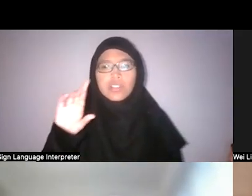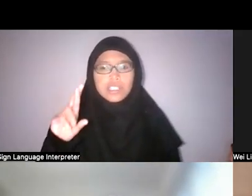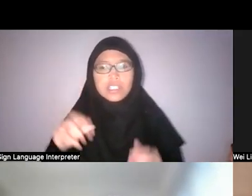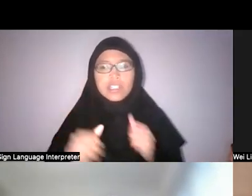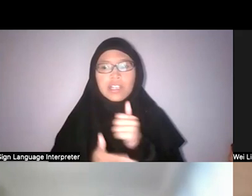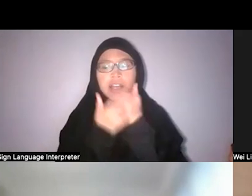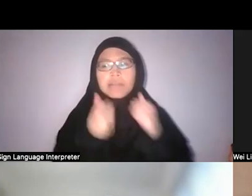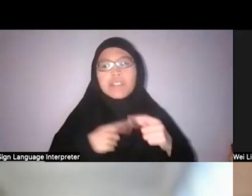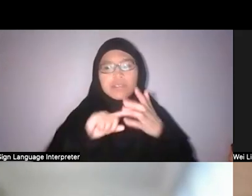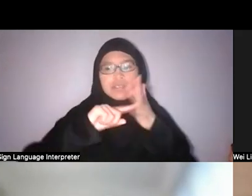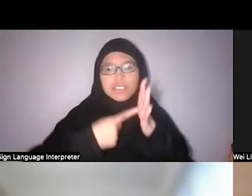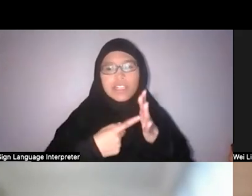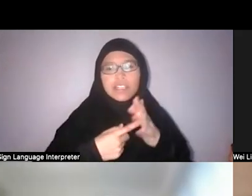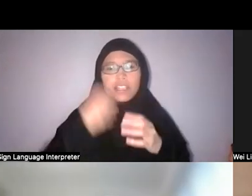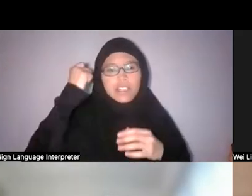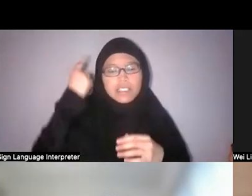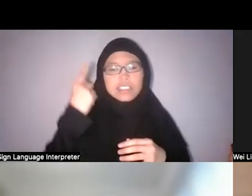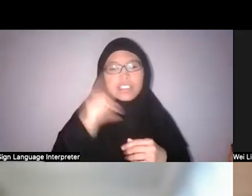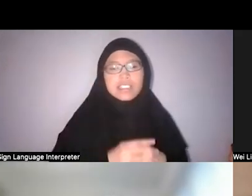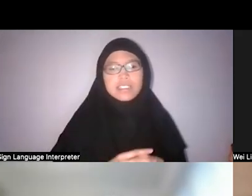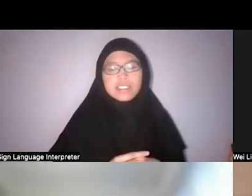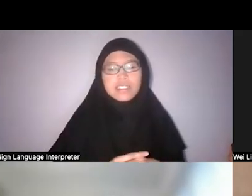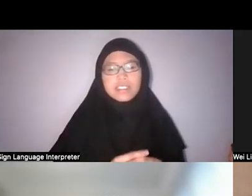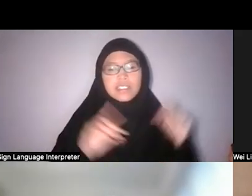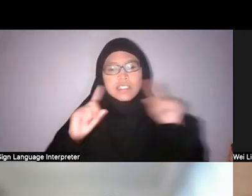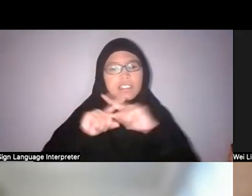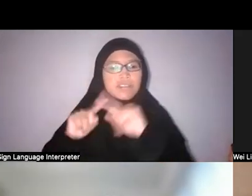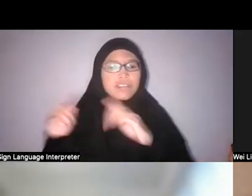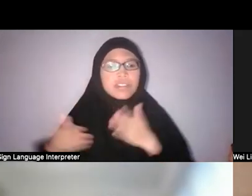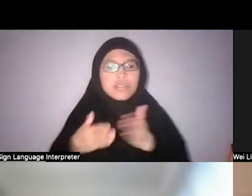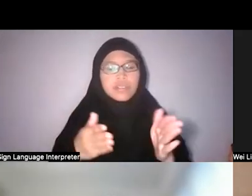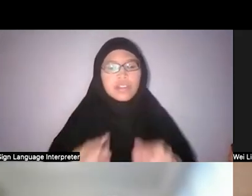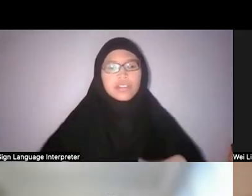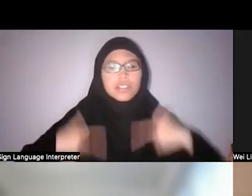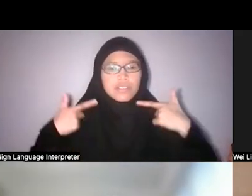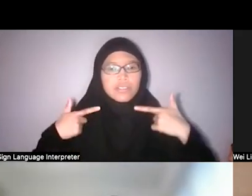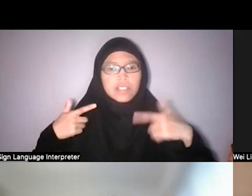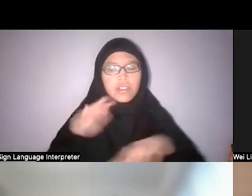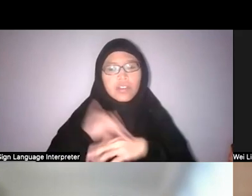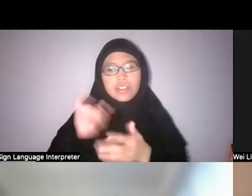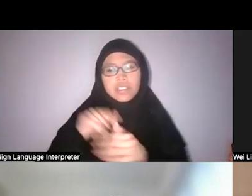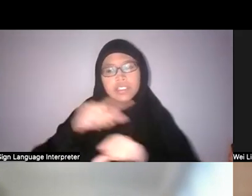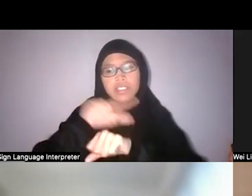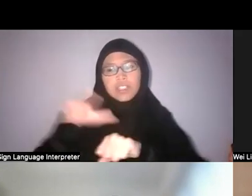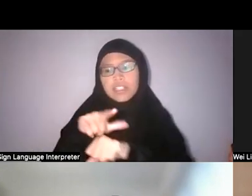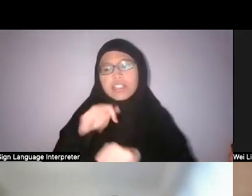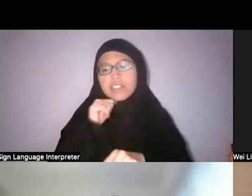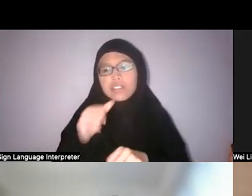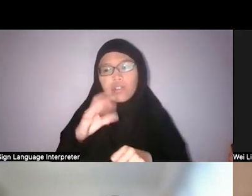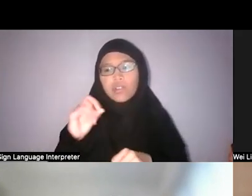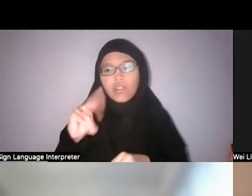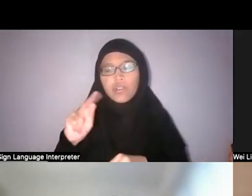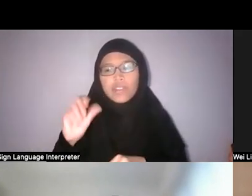understanding different ways of living on this land that's not the contemporary Singaporean way,